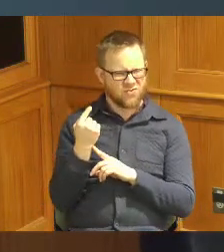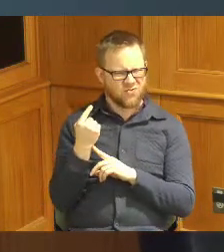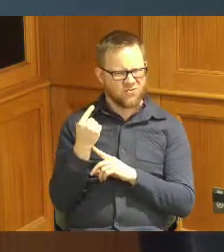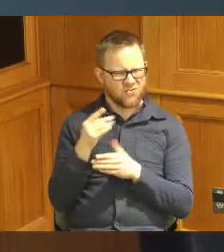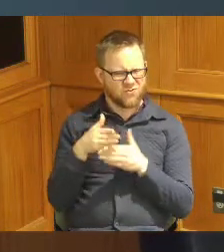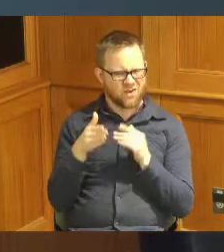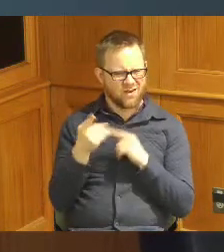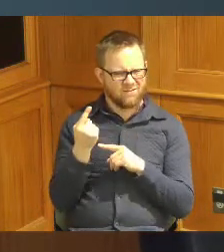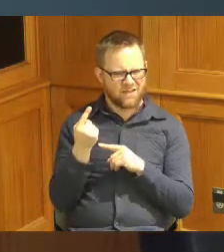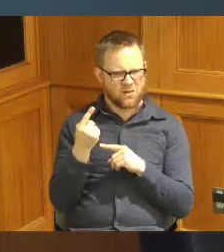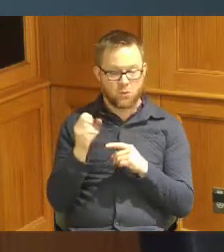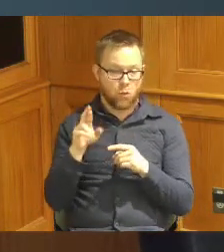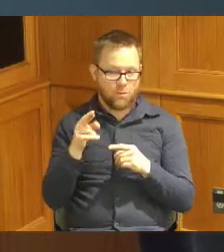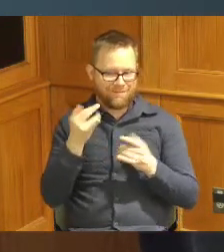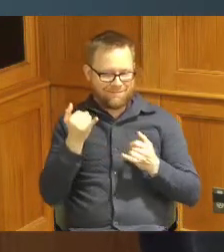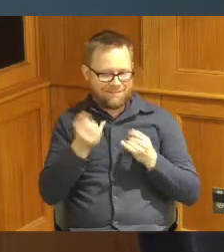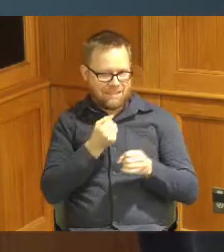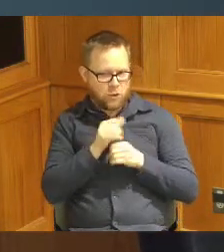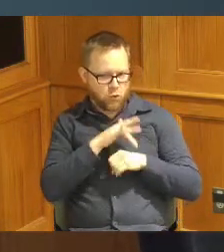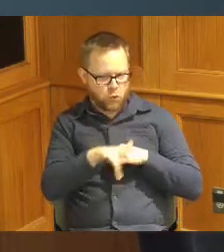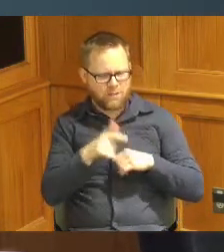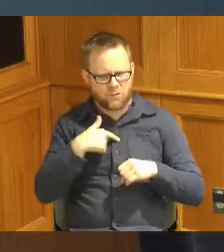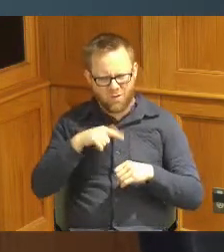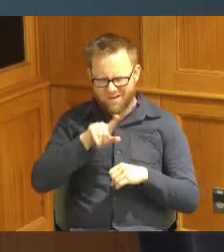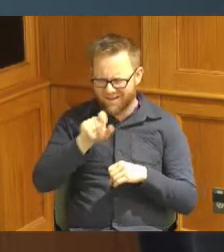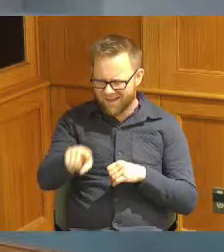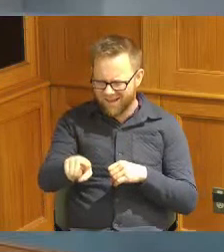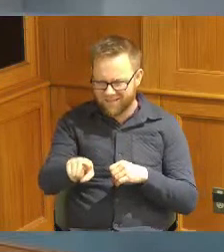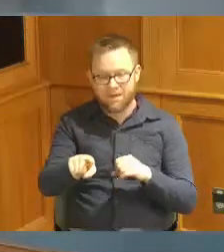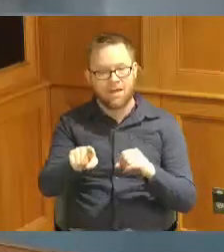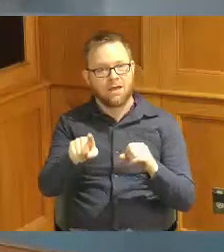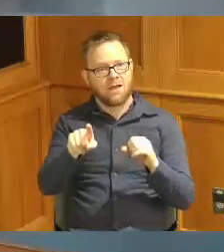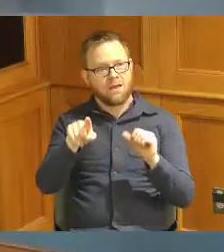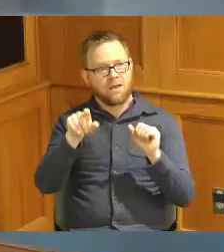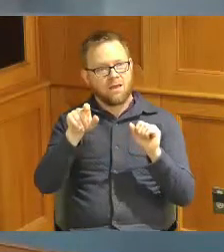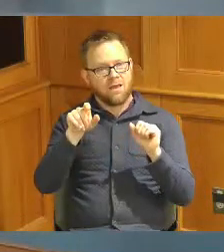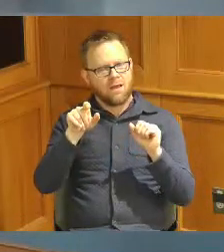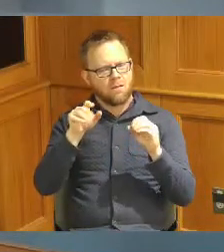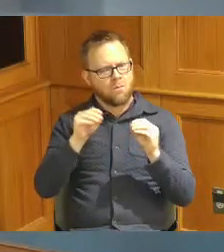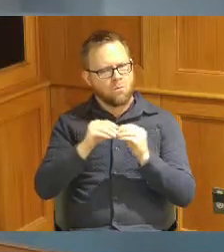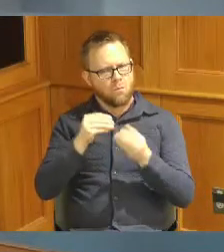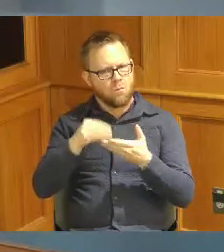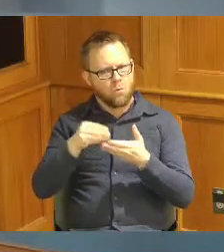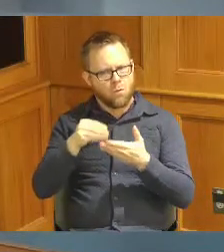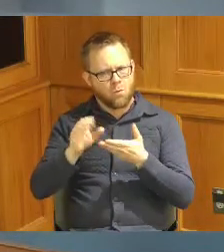year you know this year and I'd asked about that getting more funding for Hamilton County